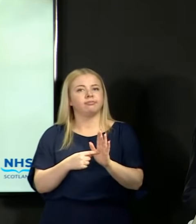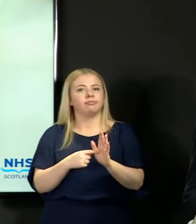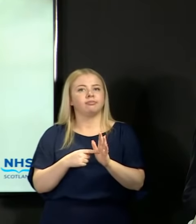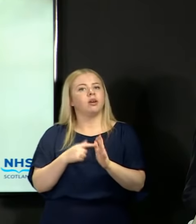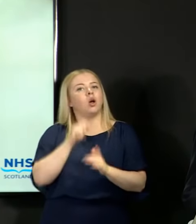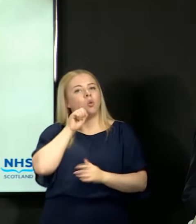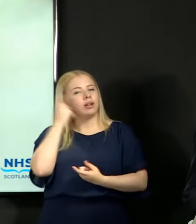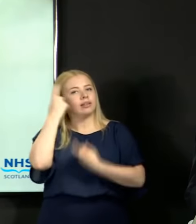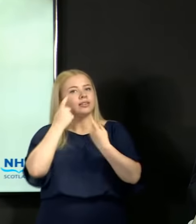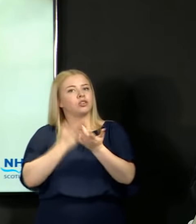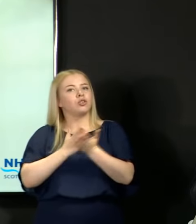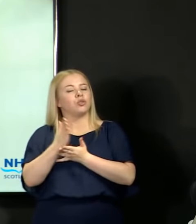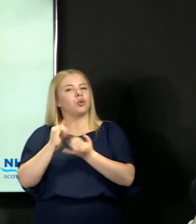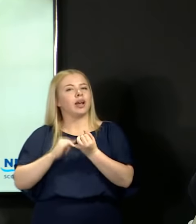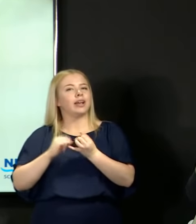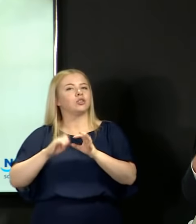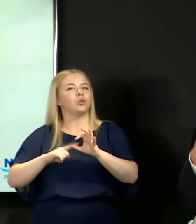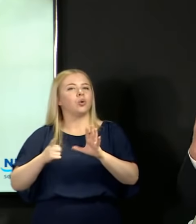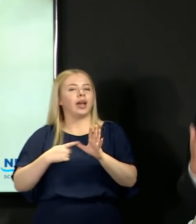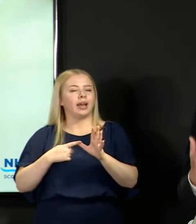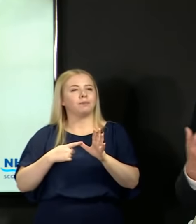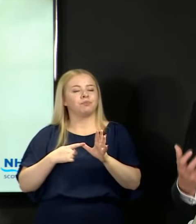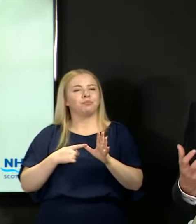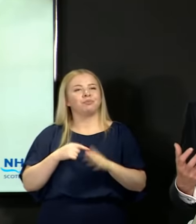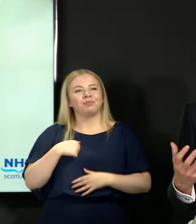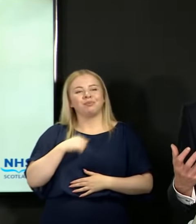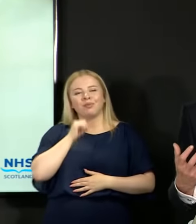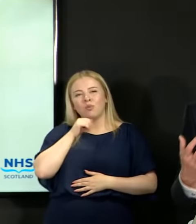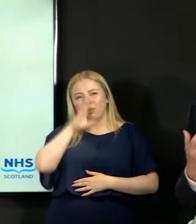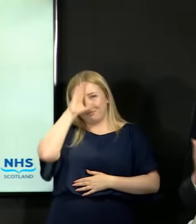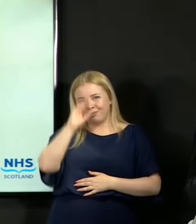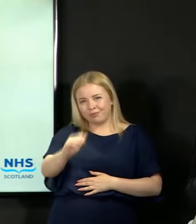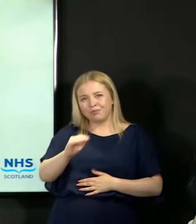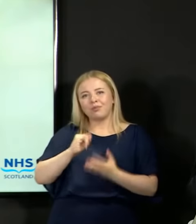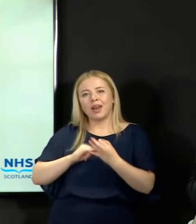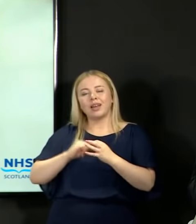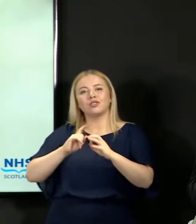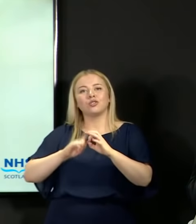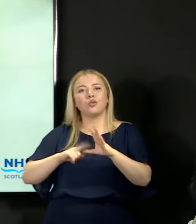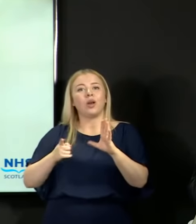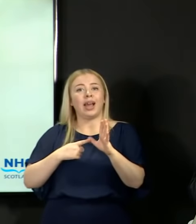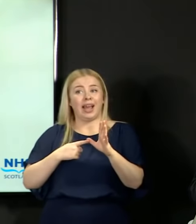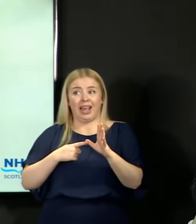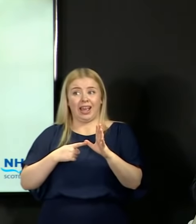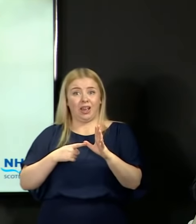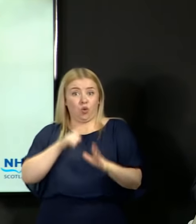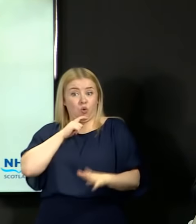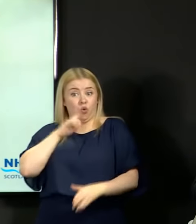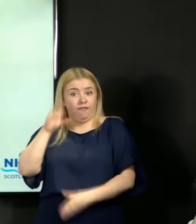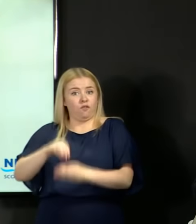And I would stress that the SQA is made up of teachers from around the country who are